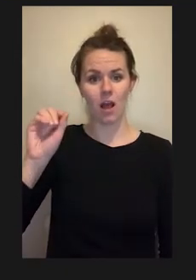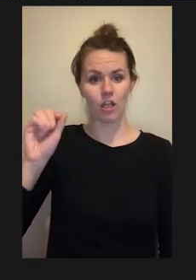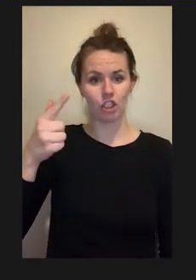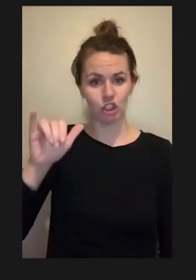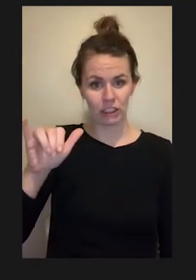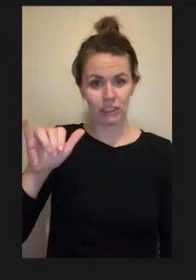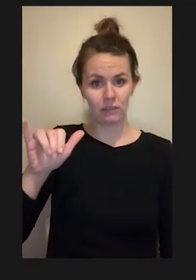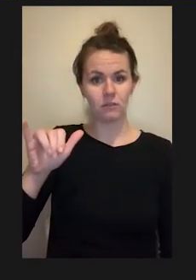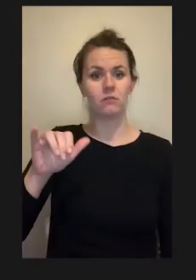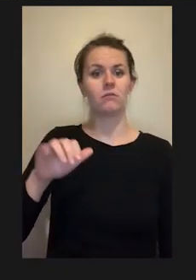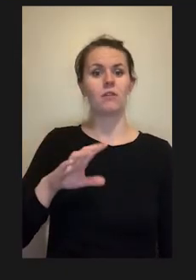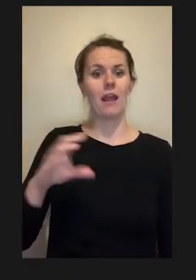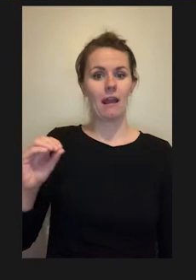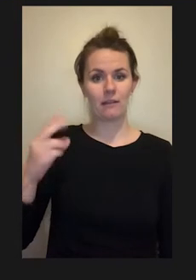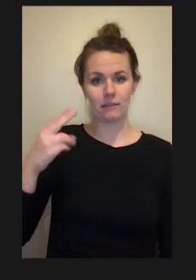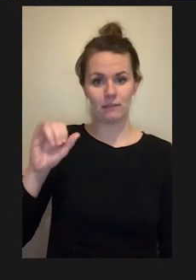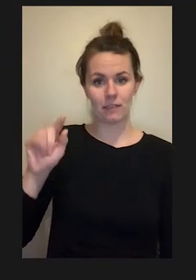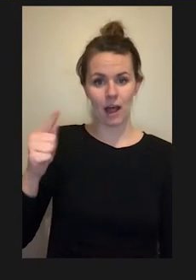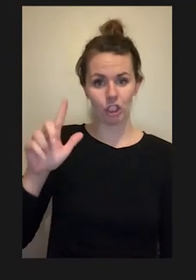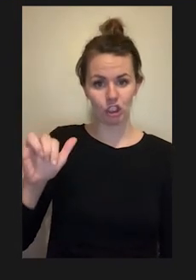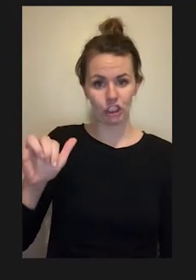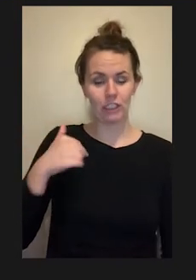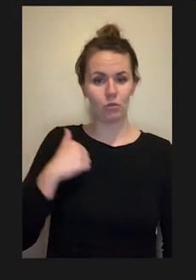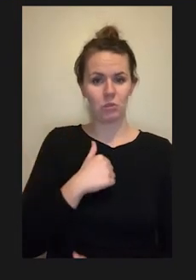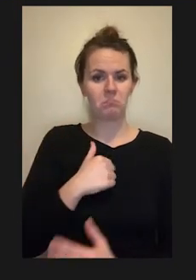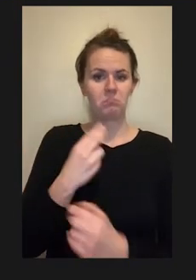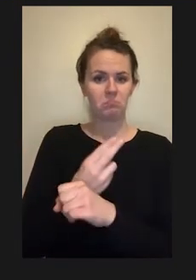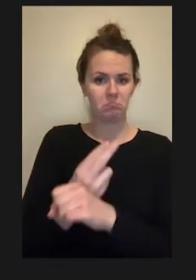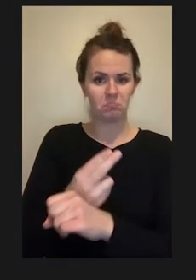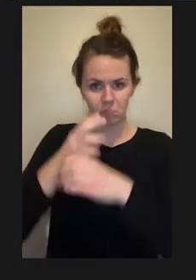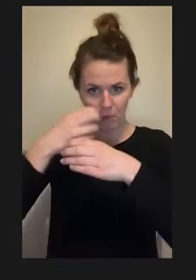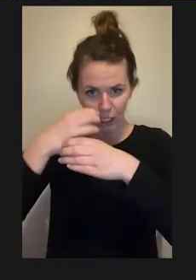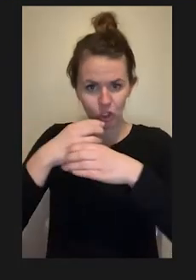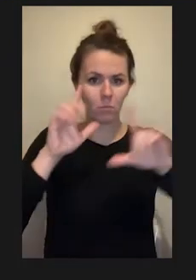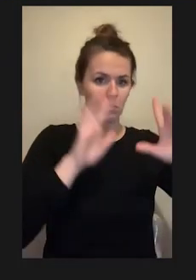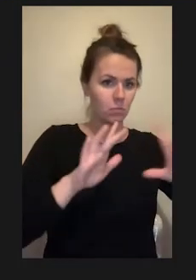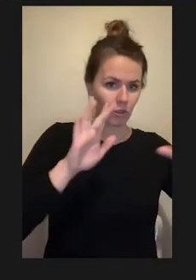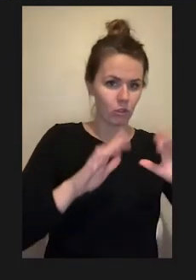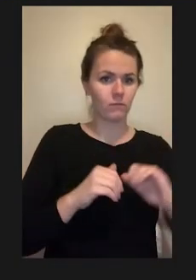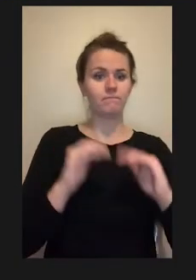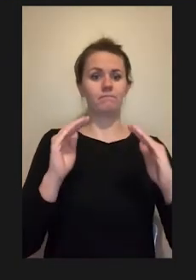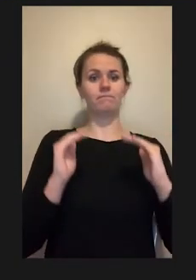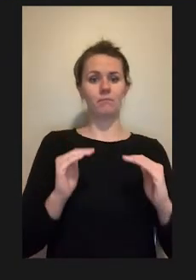laptop specimen. For near viewing such as for dentistry and gross anatomy,